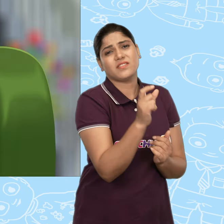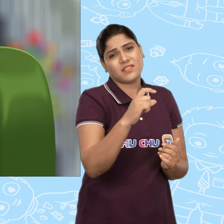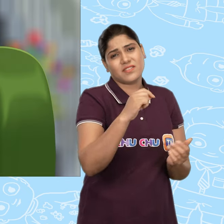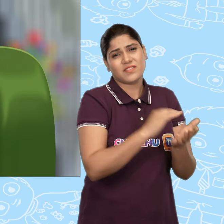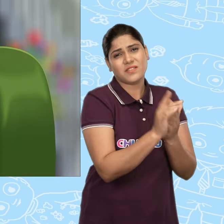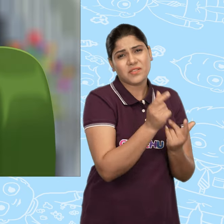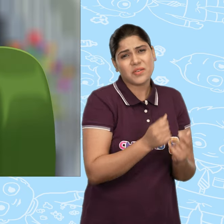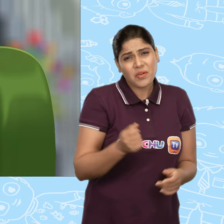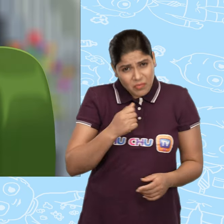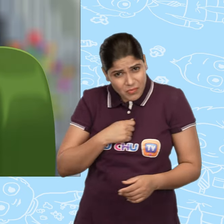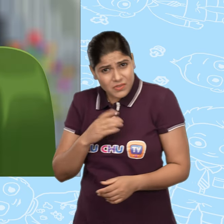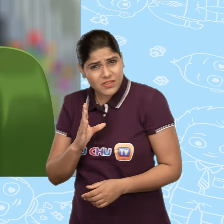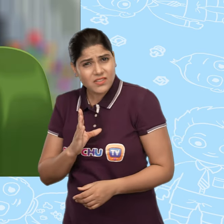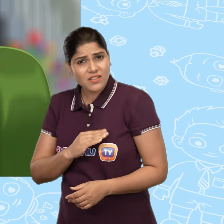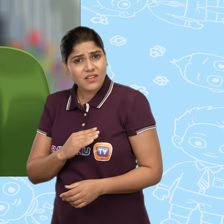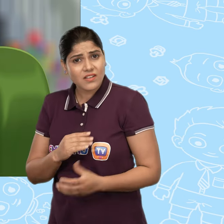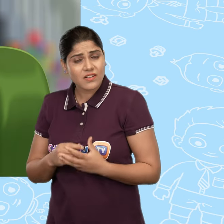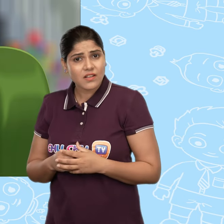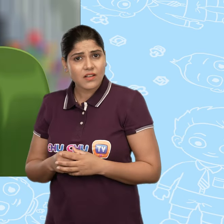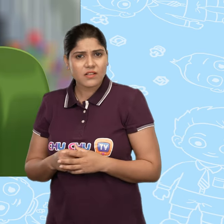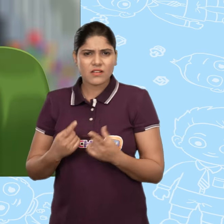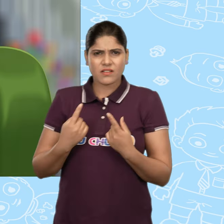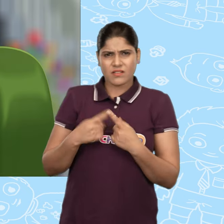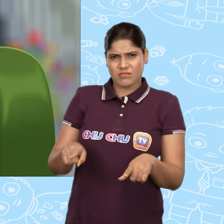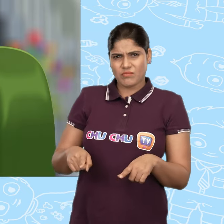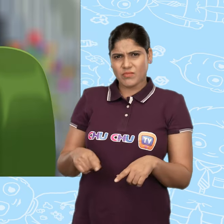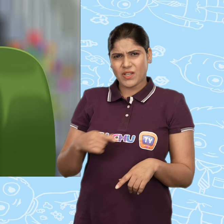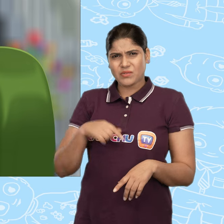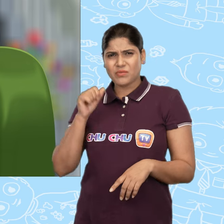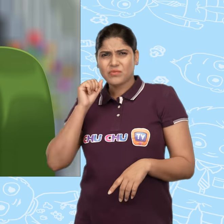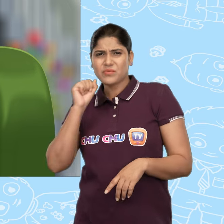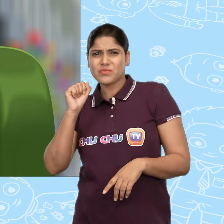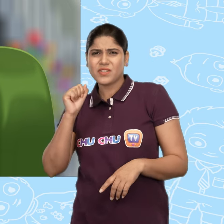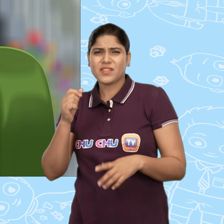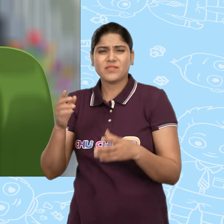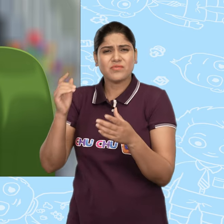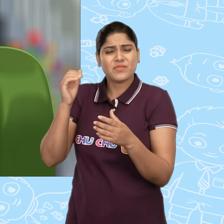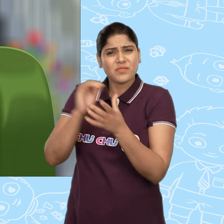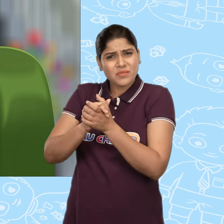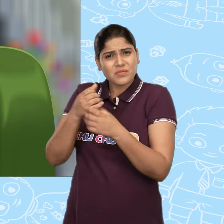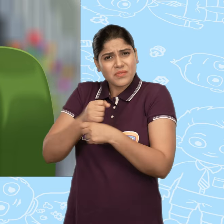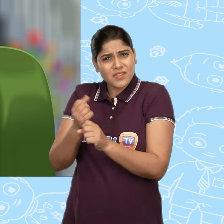Huh? Afraid of me? But I only wanted to be its friend.